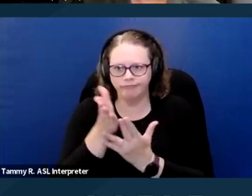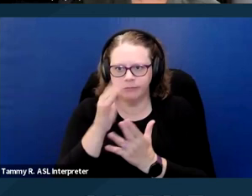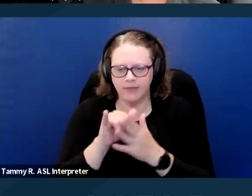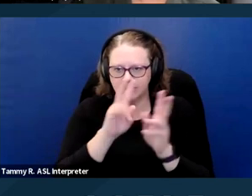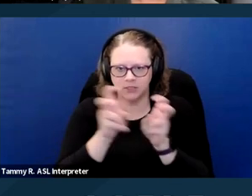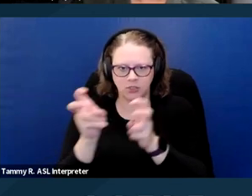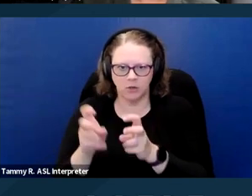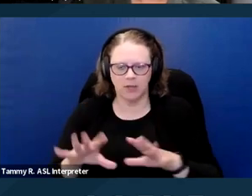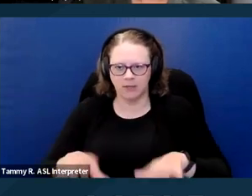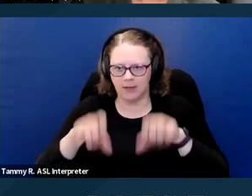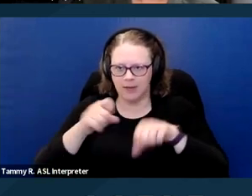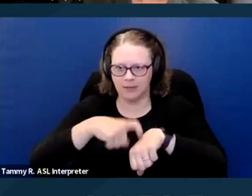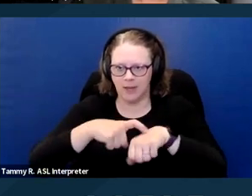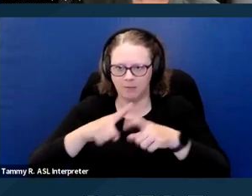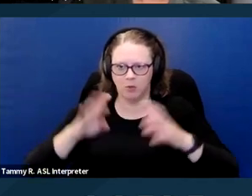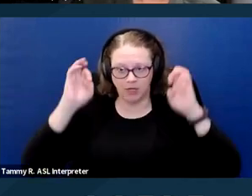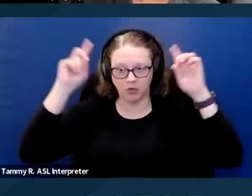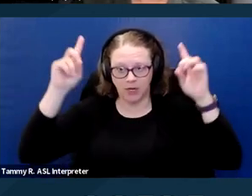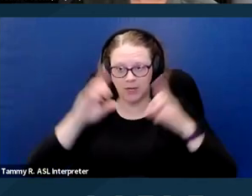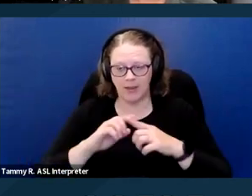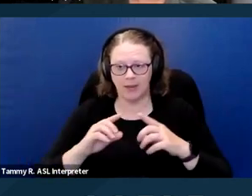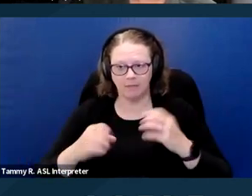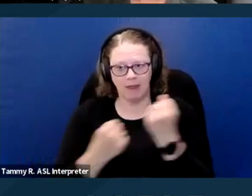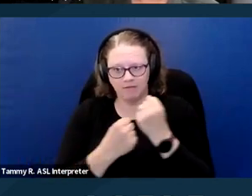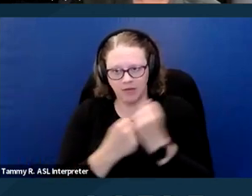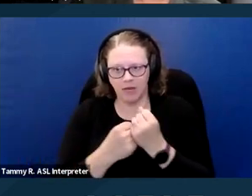and advocate with healthcare practitioners to let them know